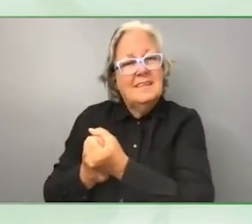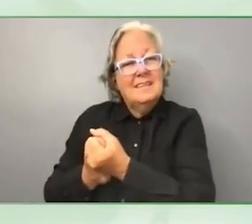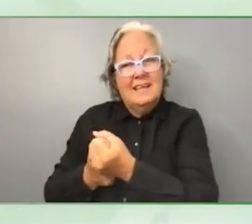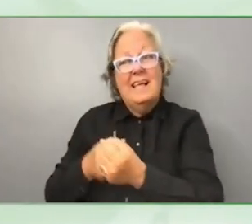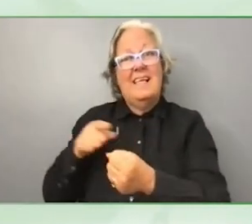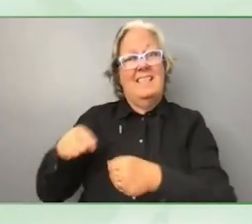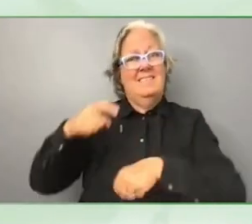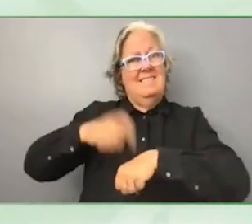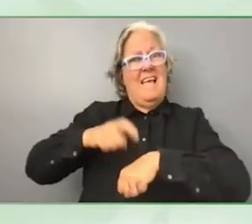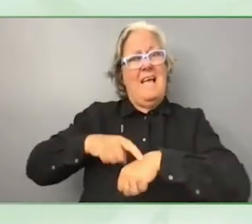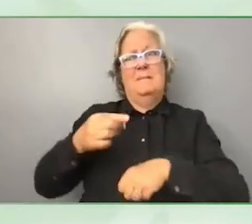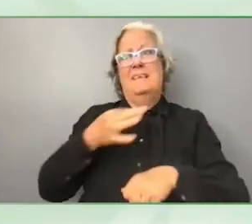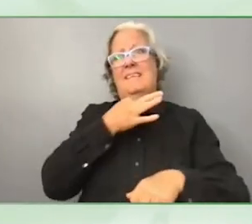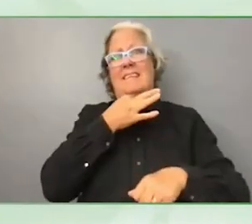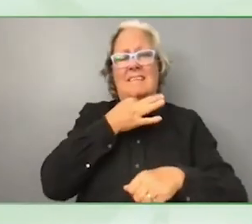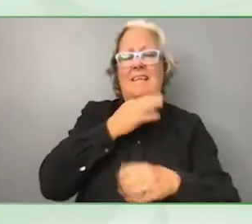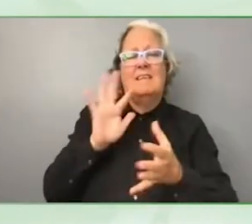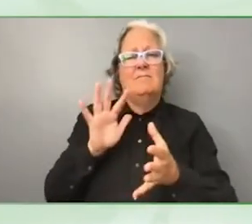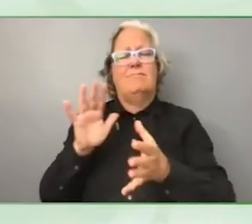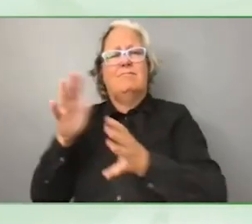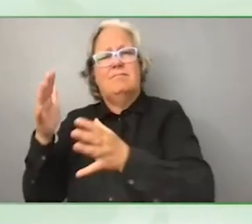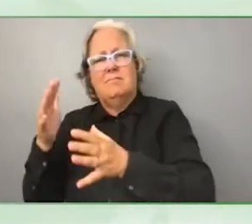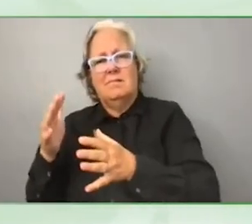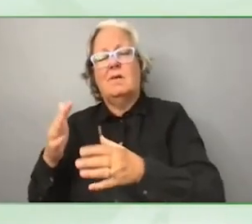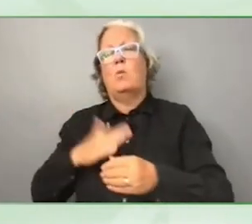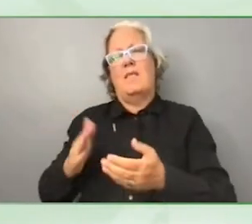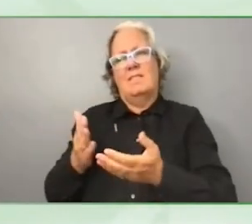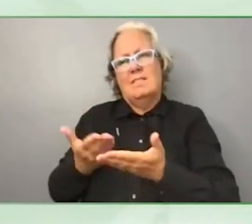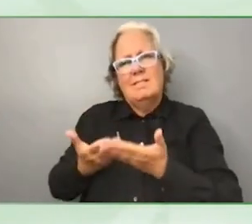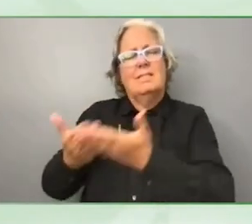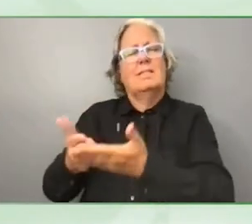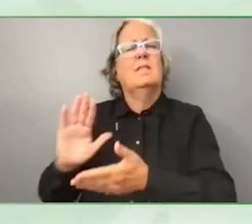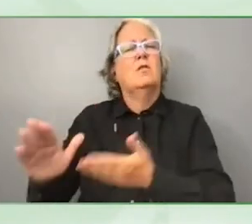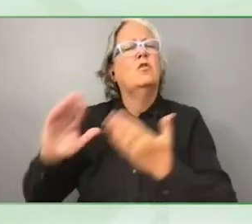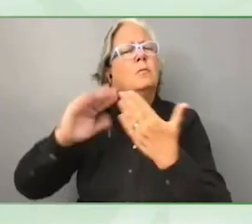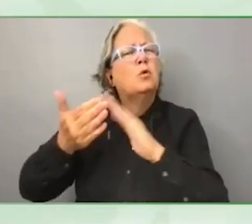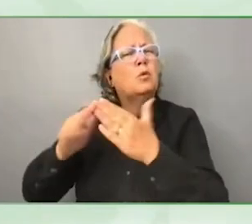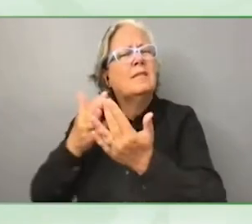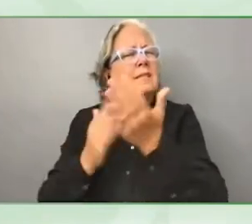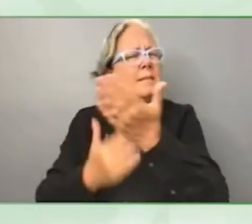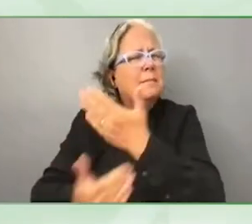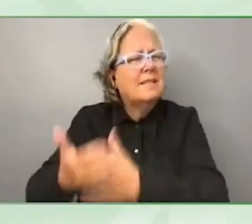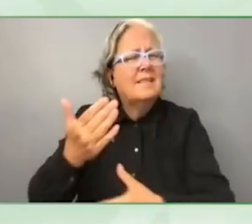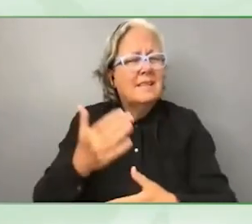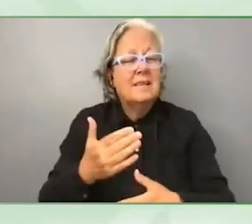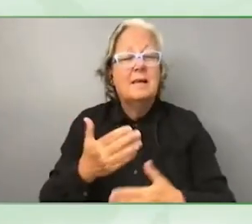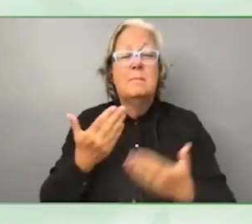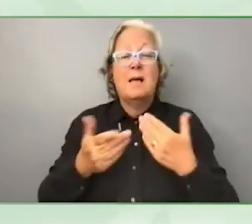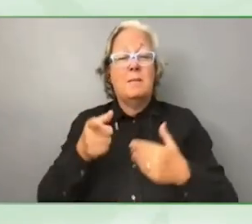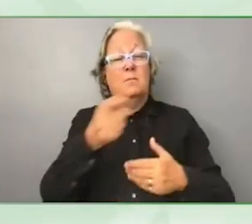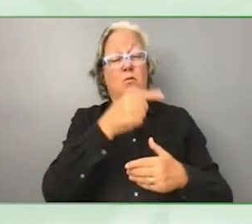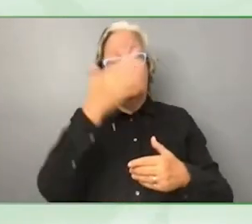And if any of you are interested in hearing about the global for